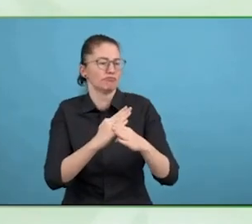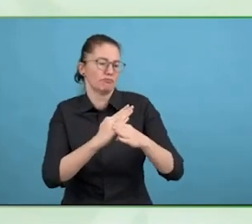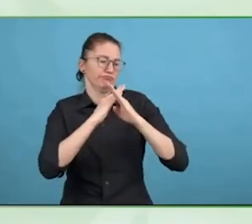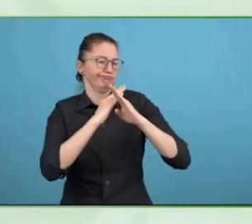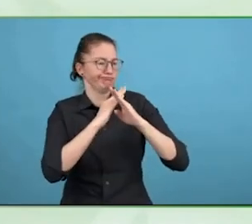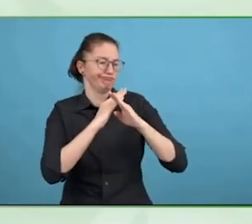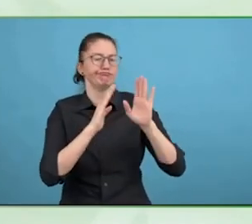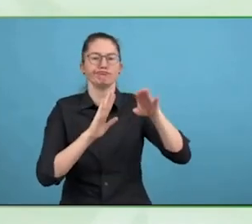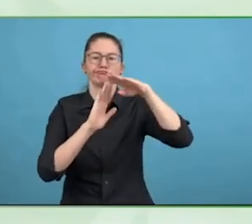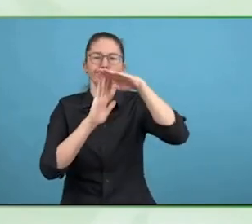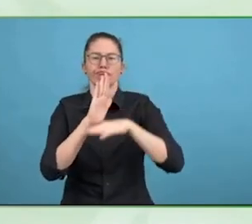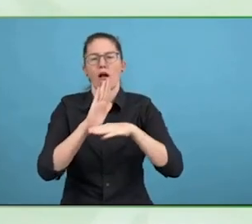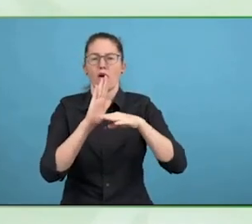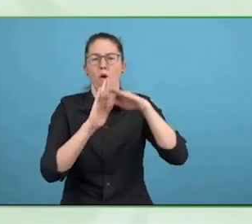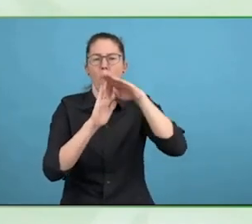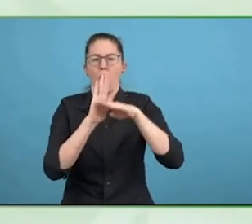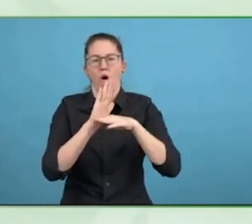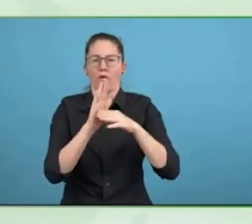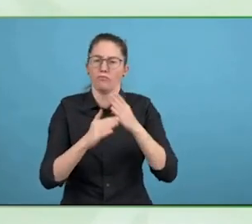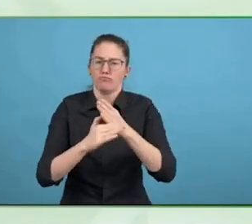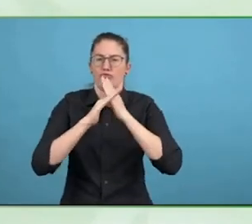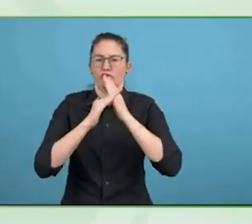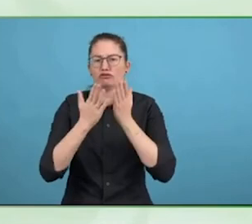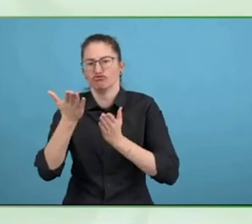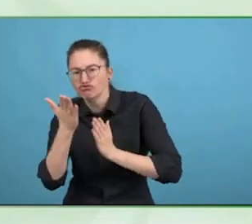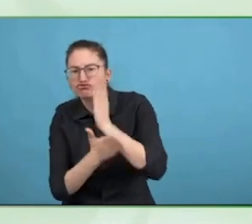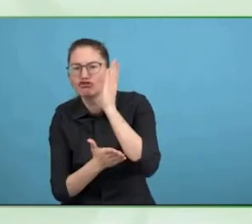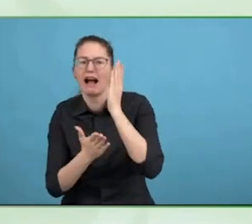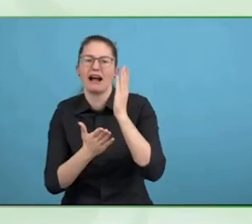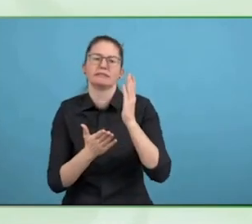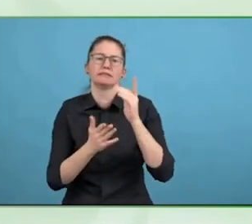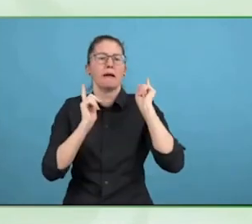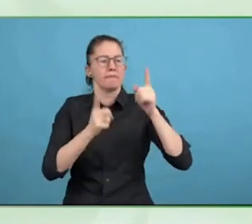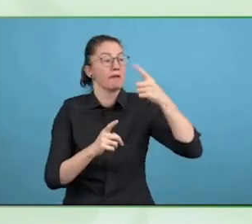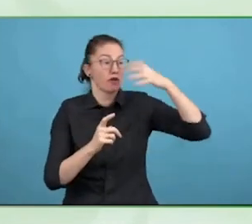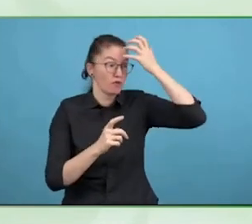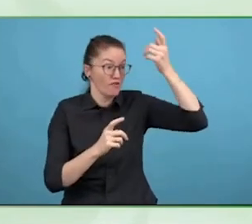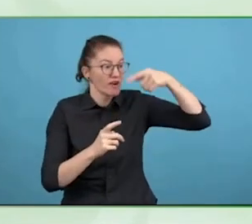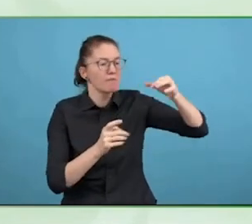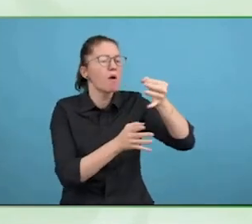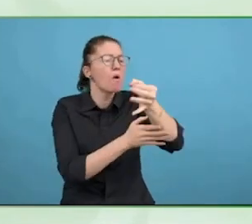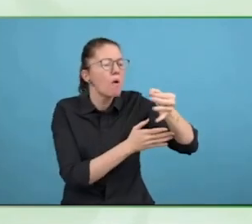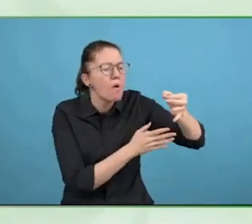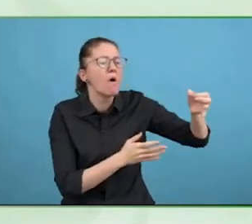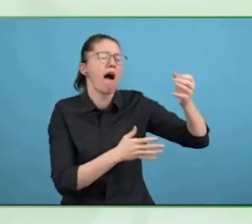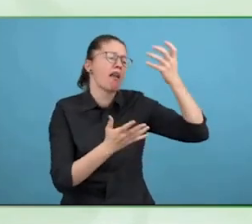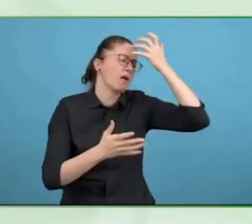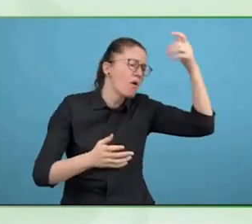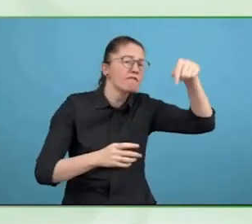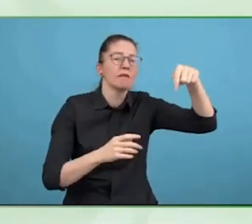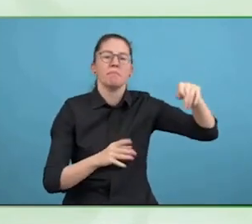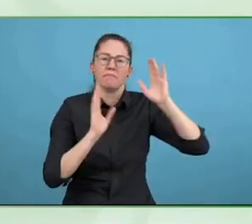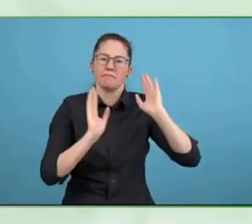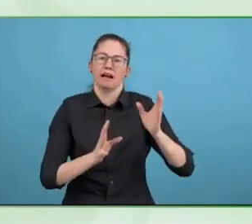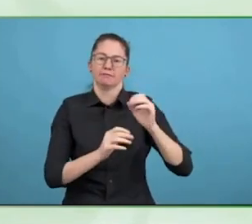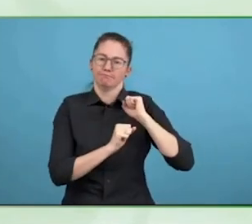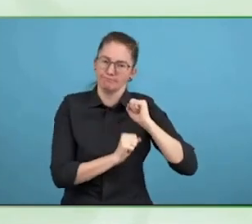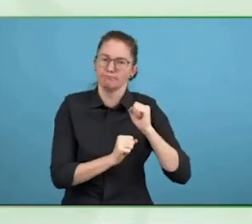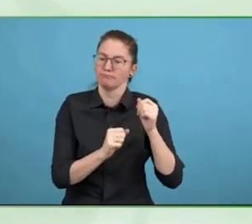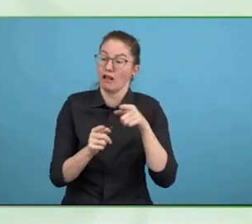anyway, that court for protection takes decisions on behalf of people who have been assessed as lacking capacity to make a certain decision.